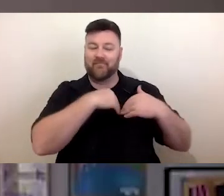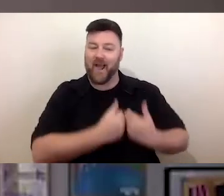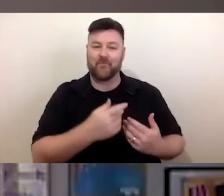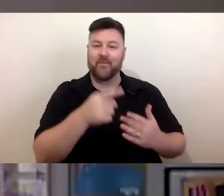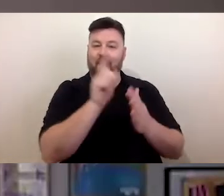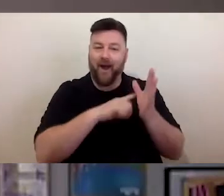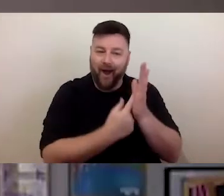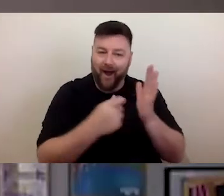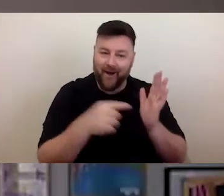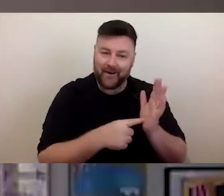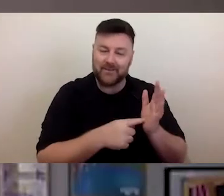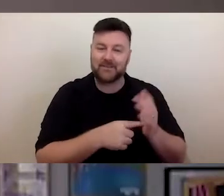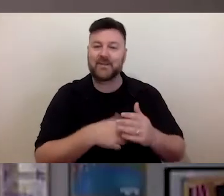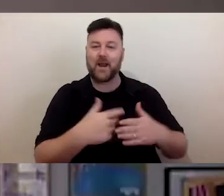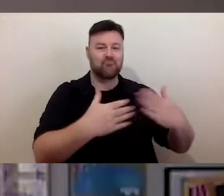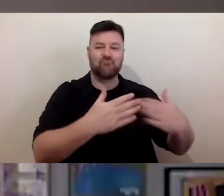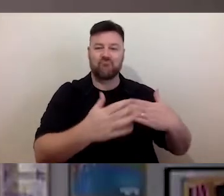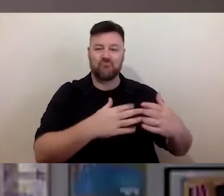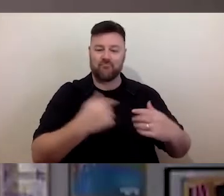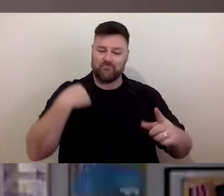also spent the last seven years at Access2Arts, an independent peak